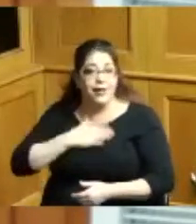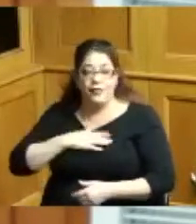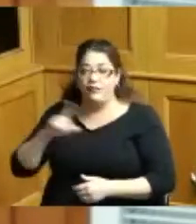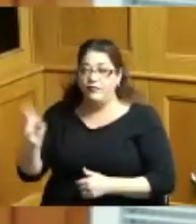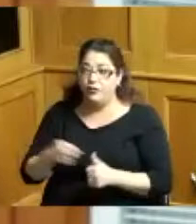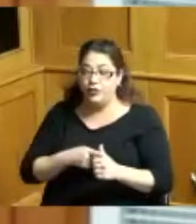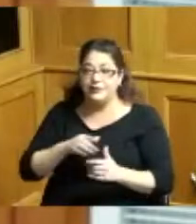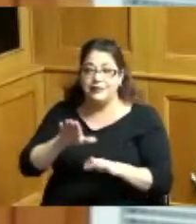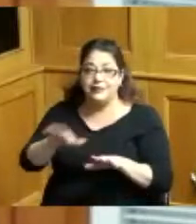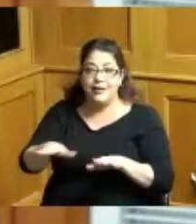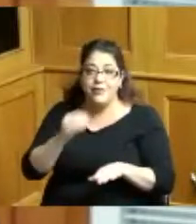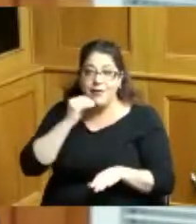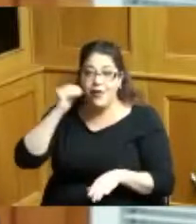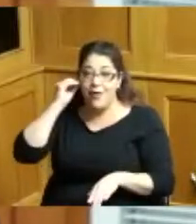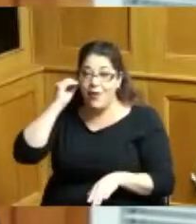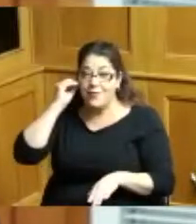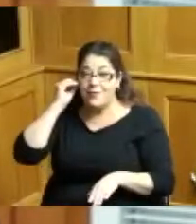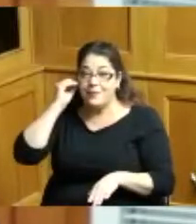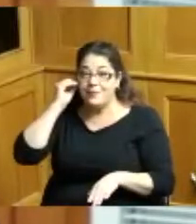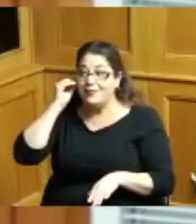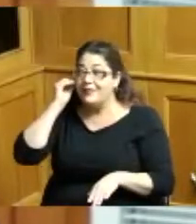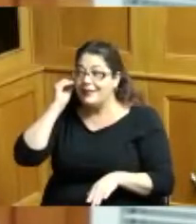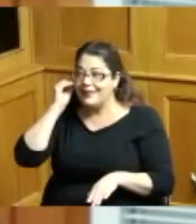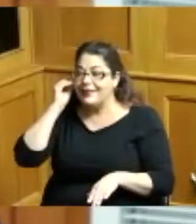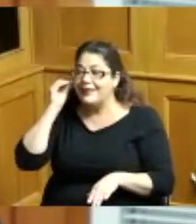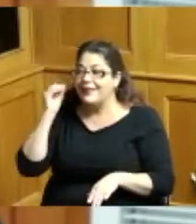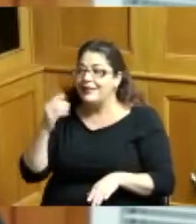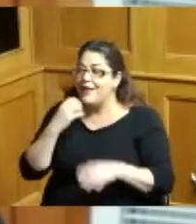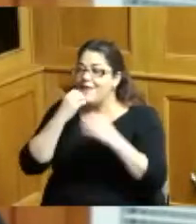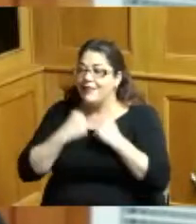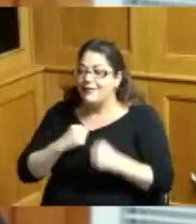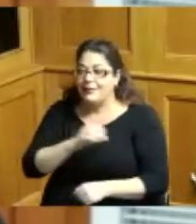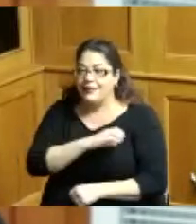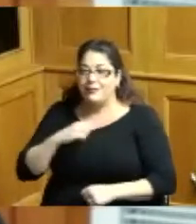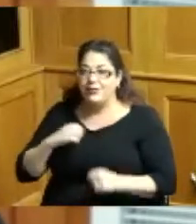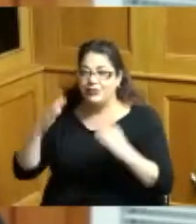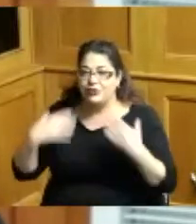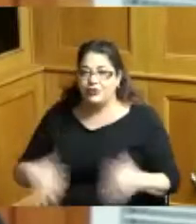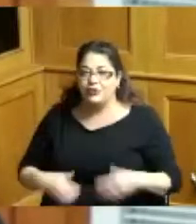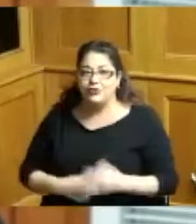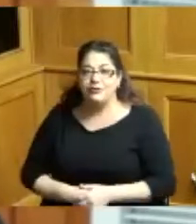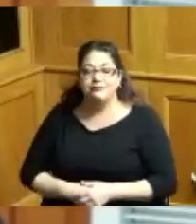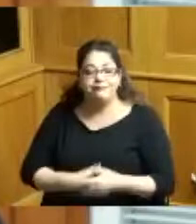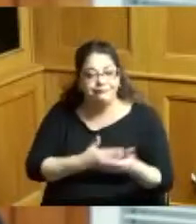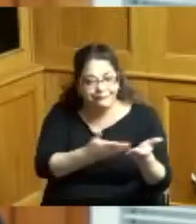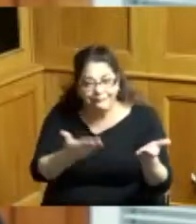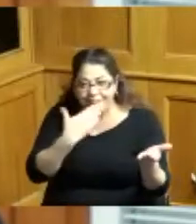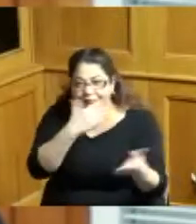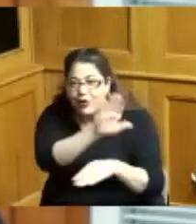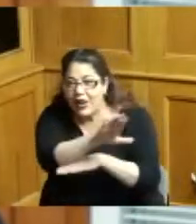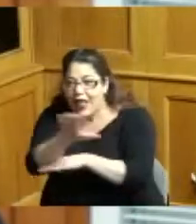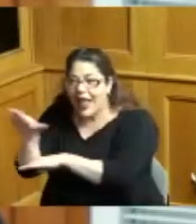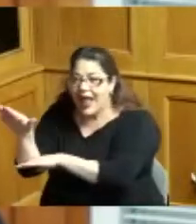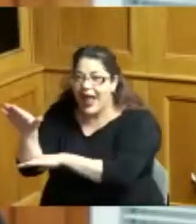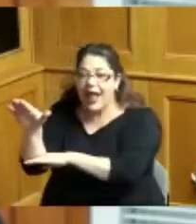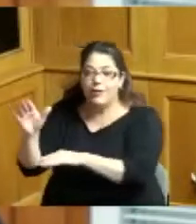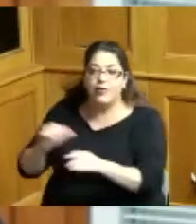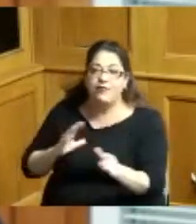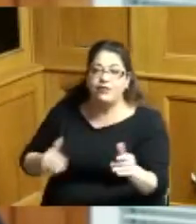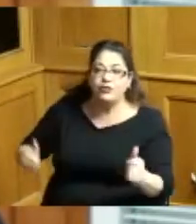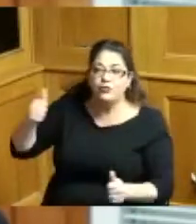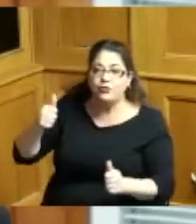good afternoon Madam President County Commissioners officials and guests thank